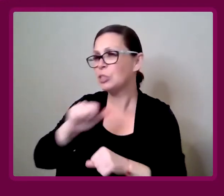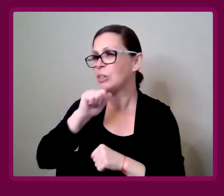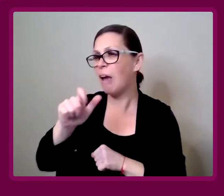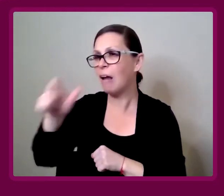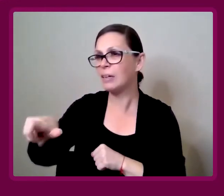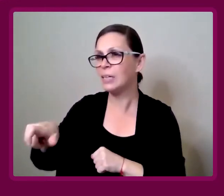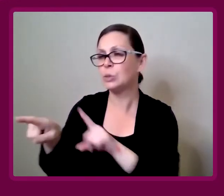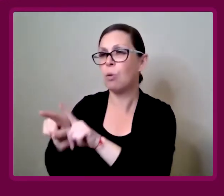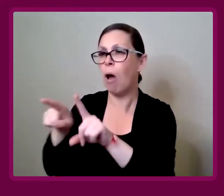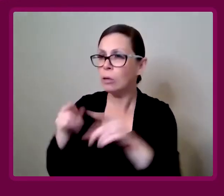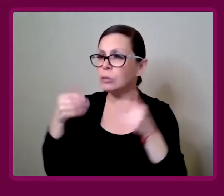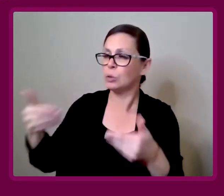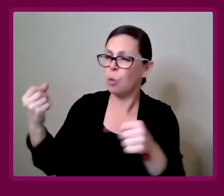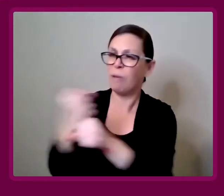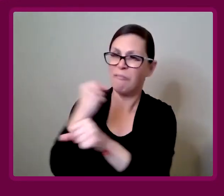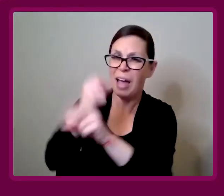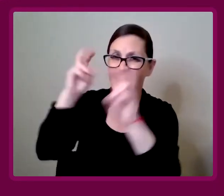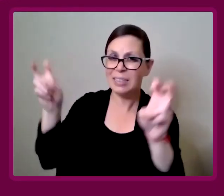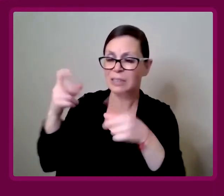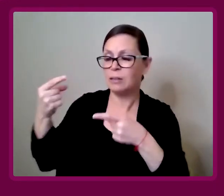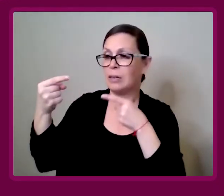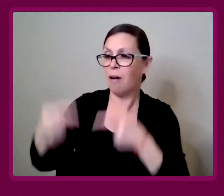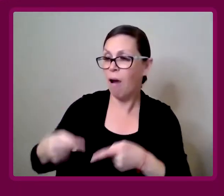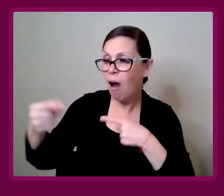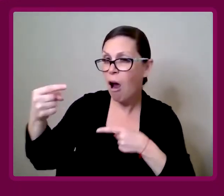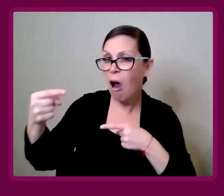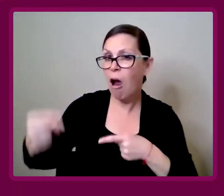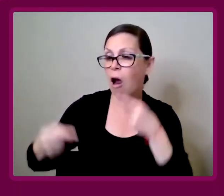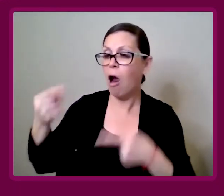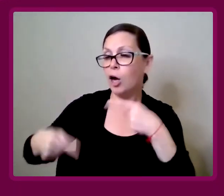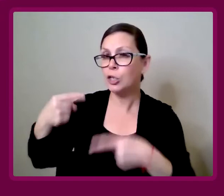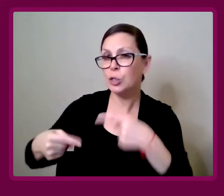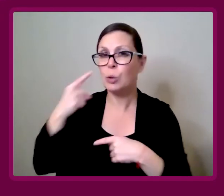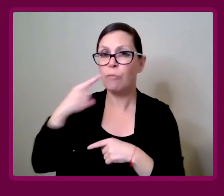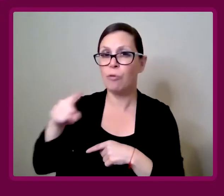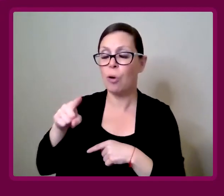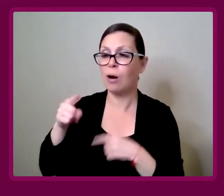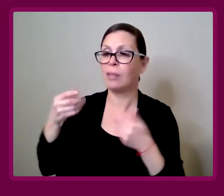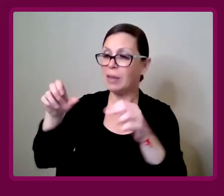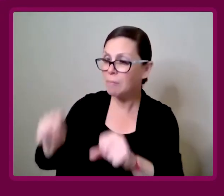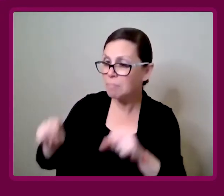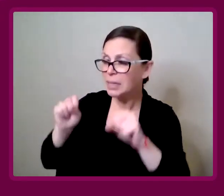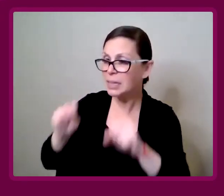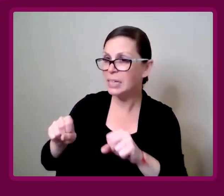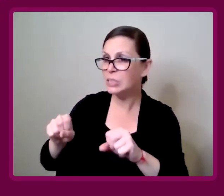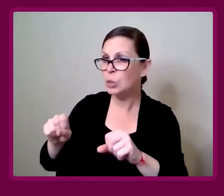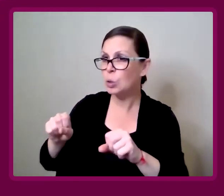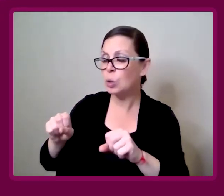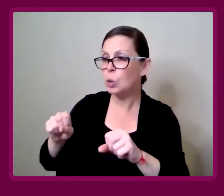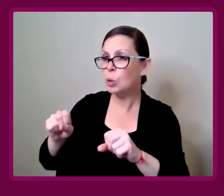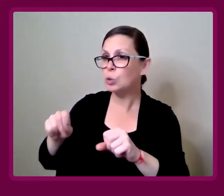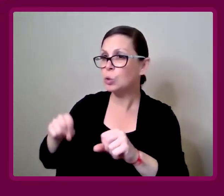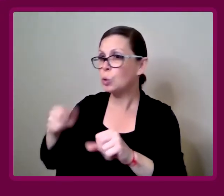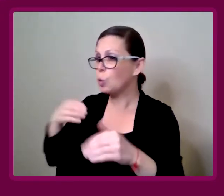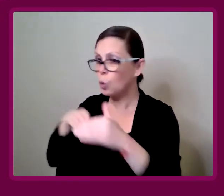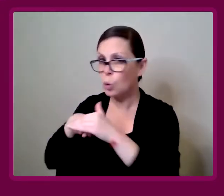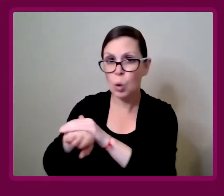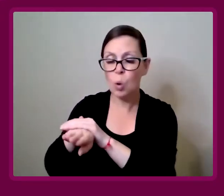People shouldn't have to also then argue and fight for the ability to get into a shopping